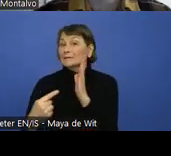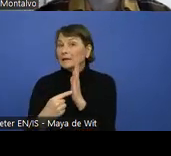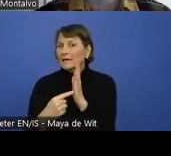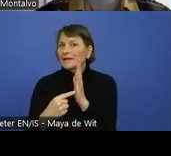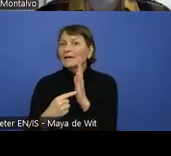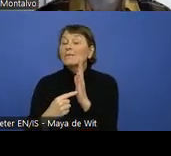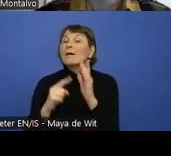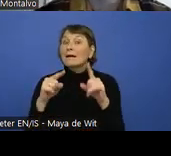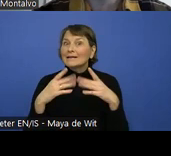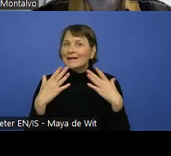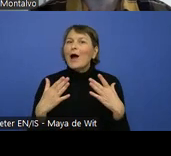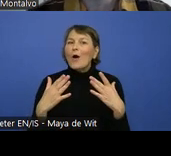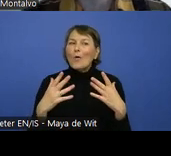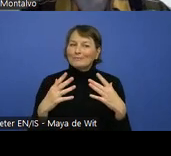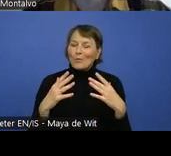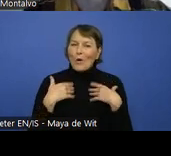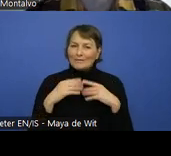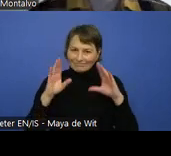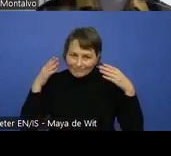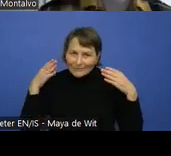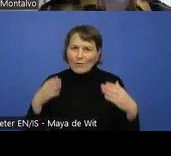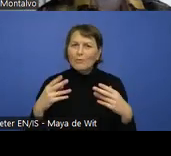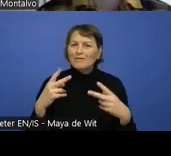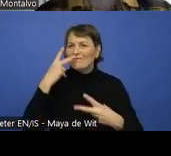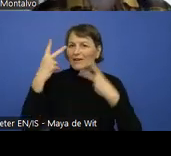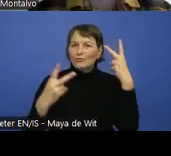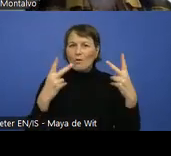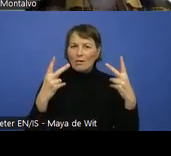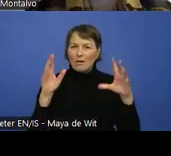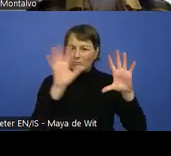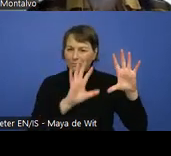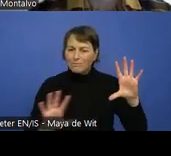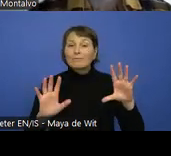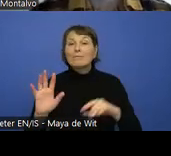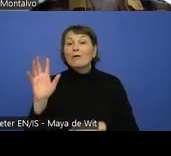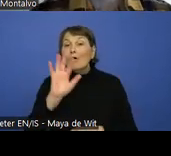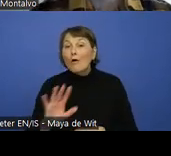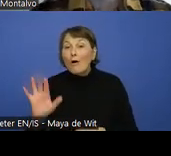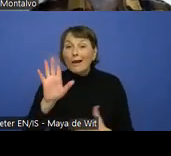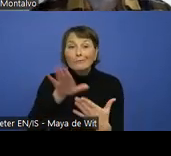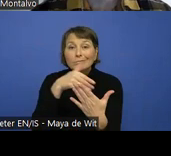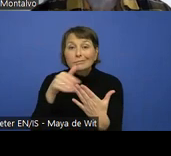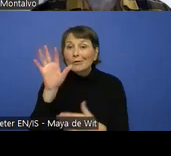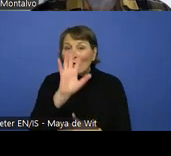So the visual design module focuses more on the different color requirements and also